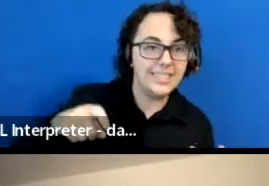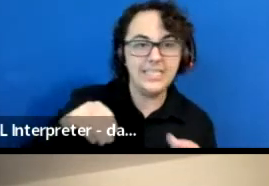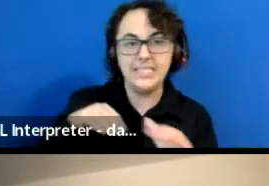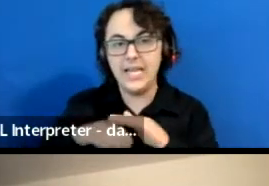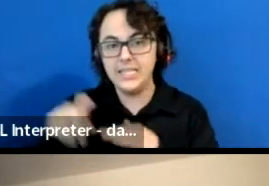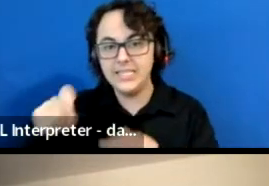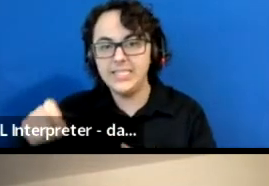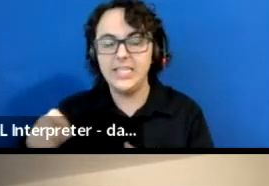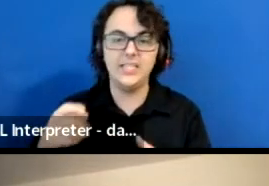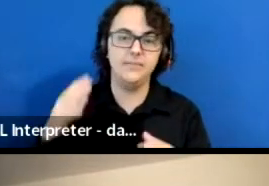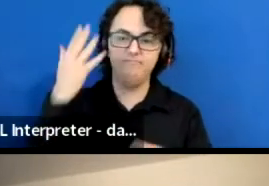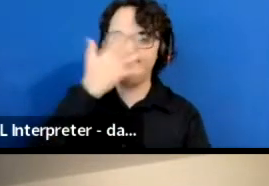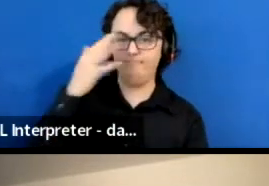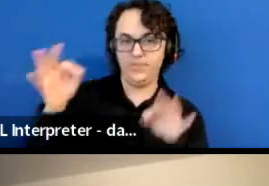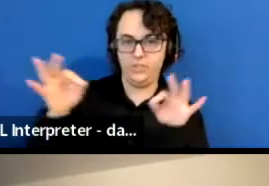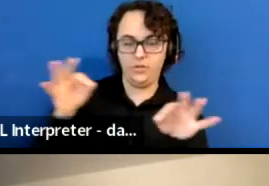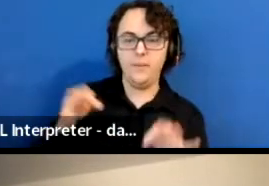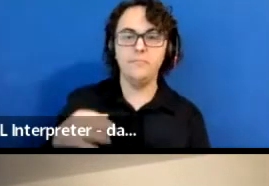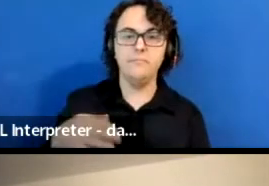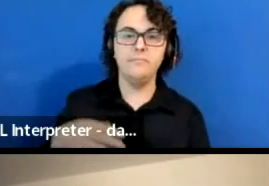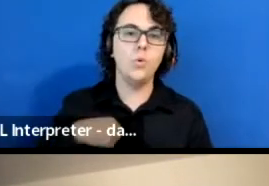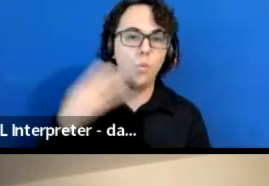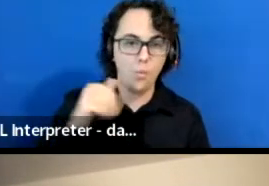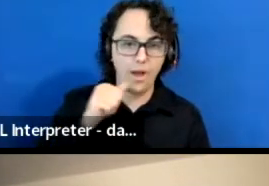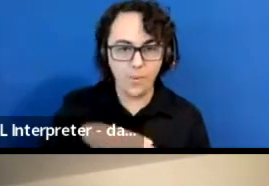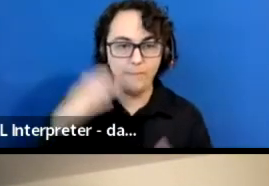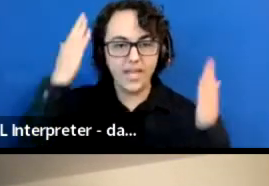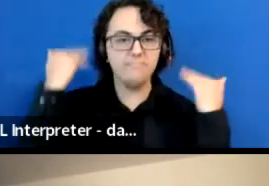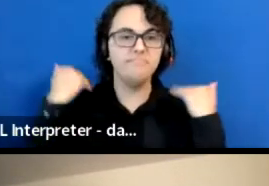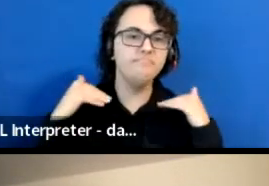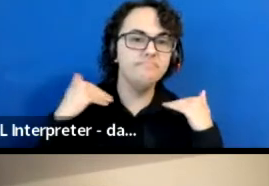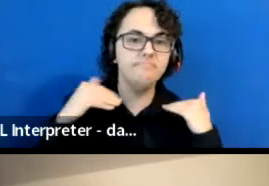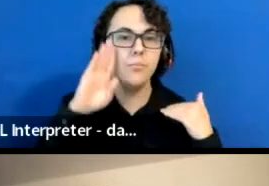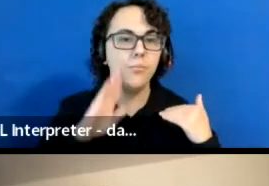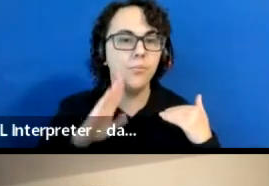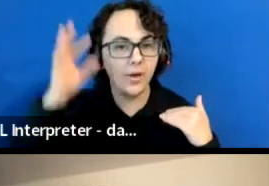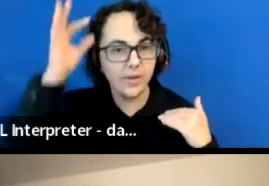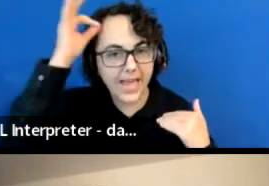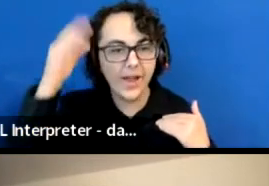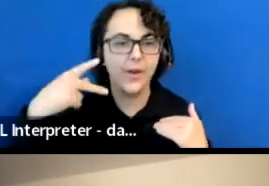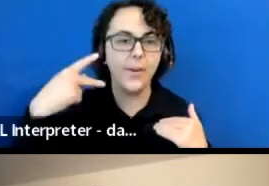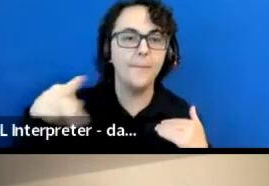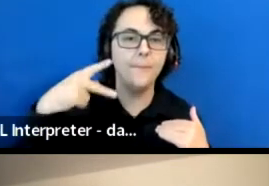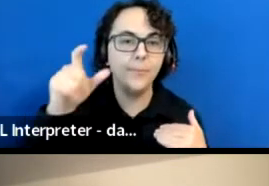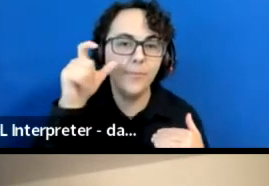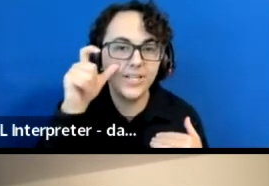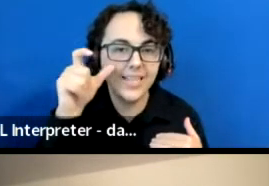I'm a white woman with shoulder length, brown hair, purple reading glasses, and a beige sweater.